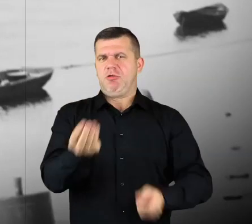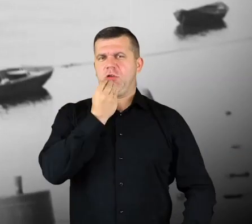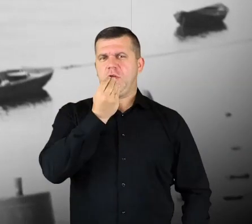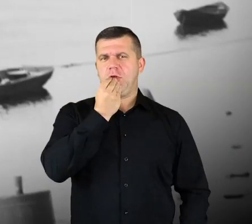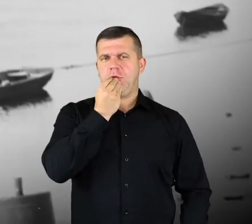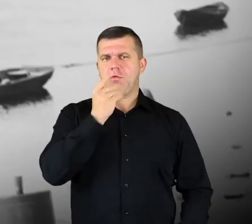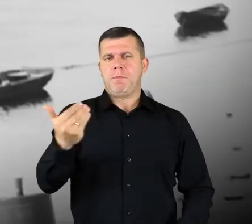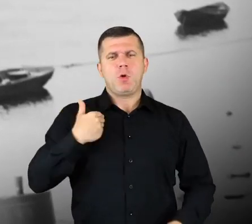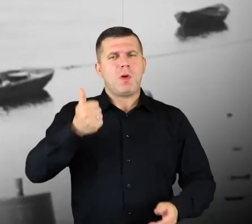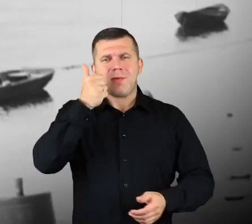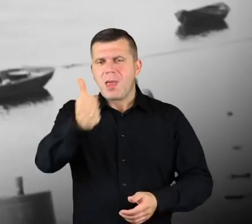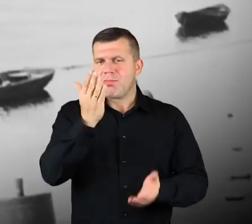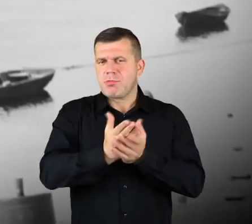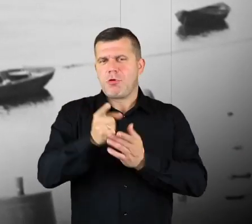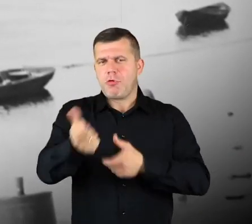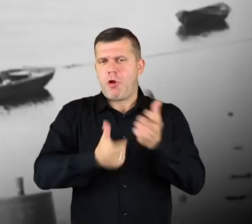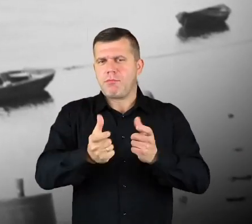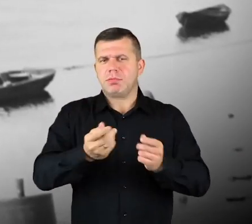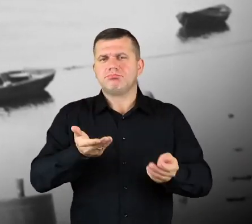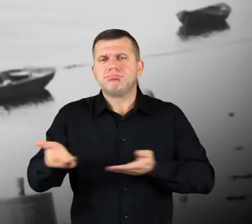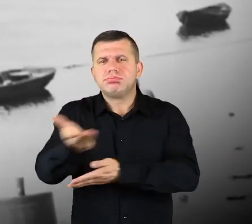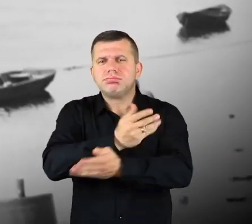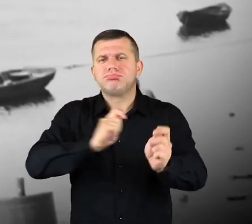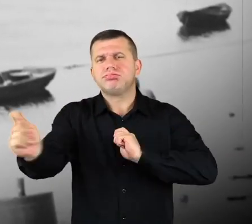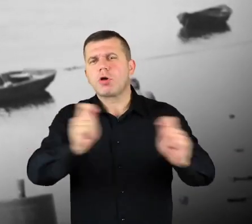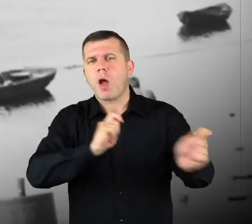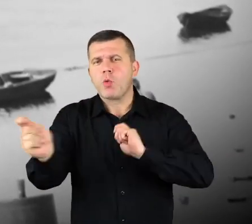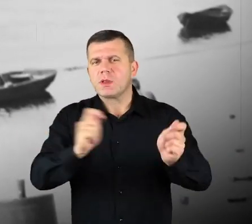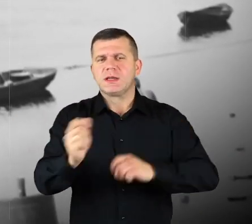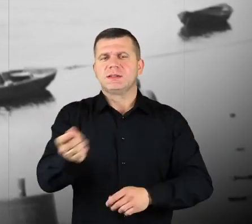It was the only method of communication, a boat to and from Warsaw.